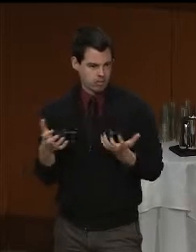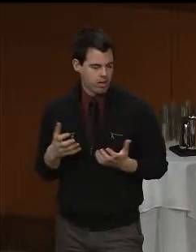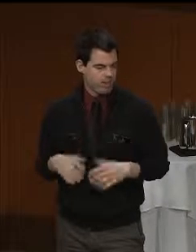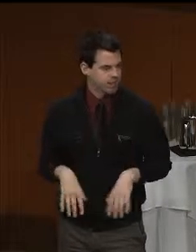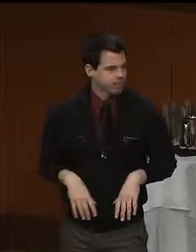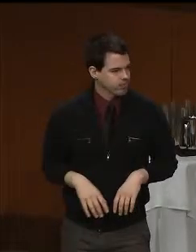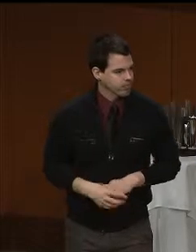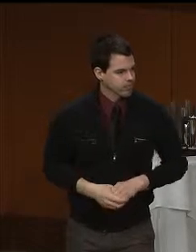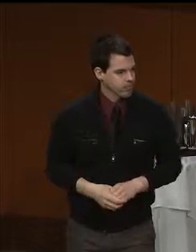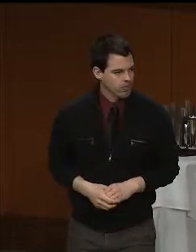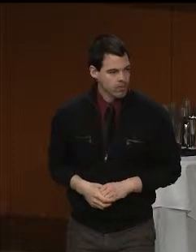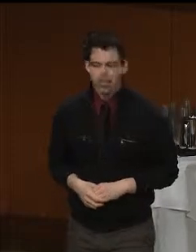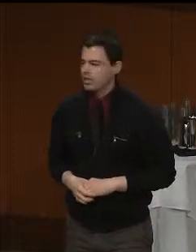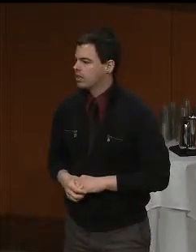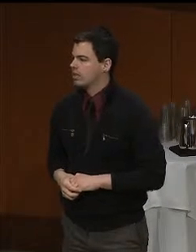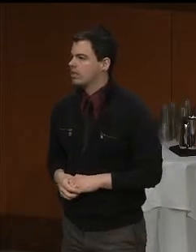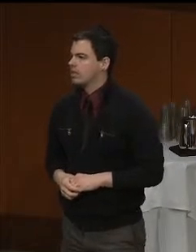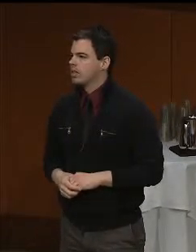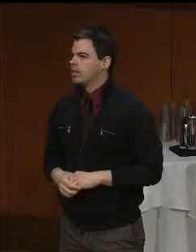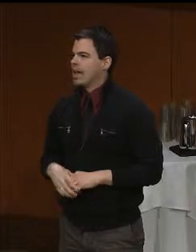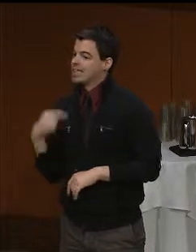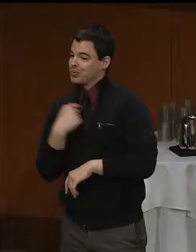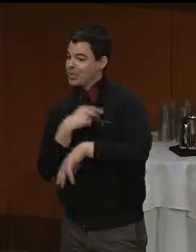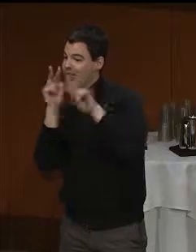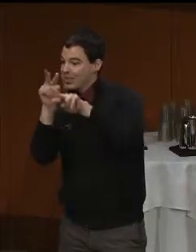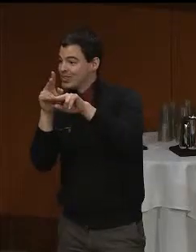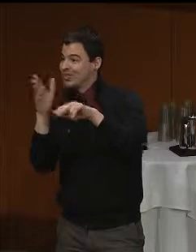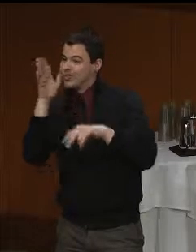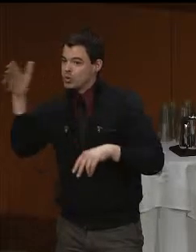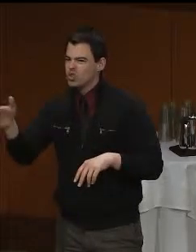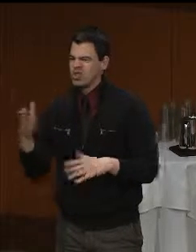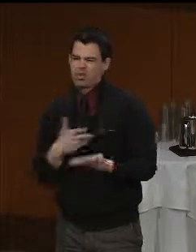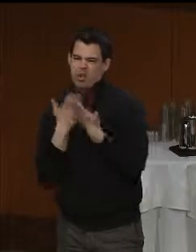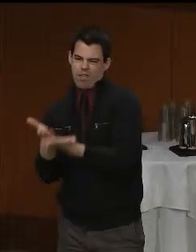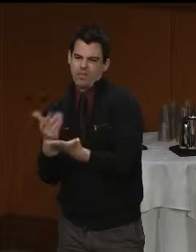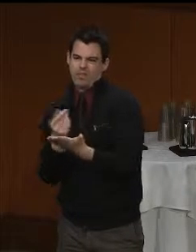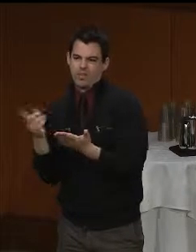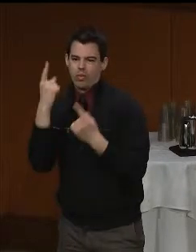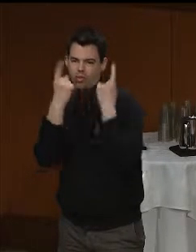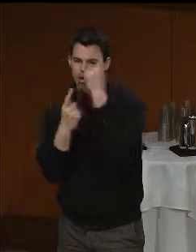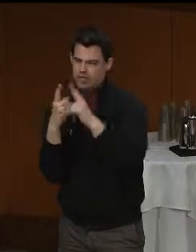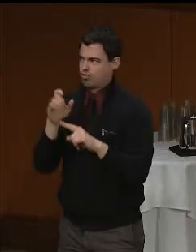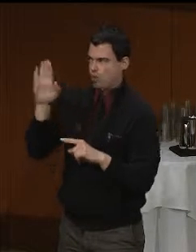As we look towards the future, let me offer a few thoughts from the Baker Administration.